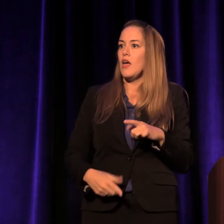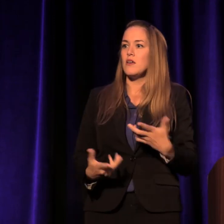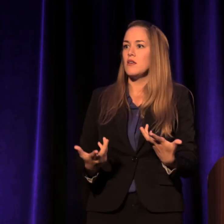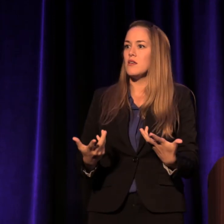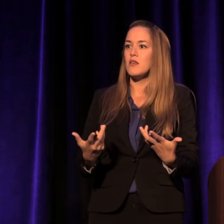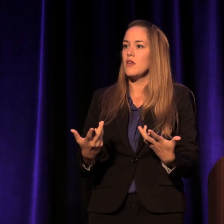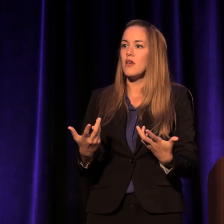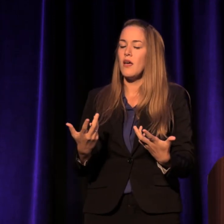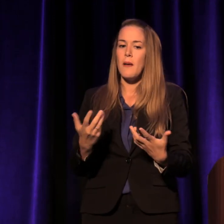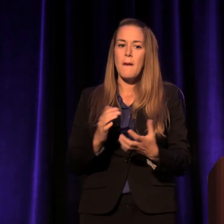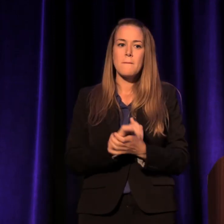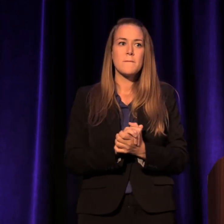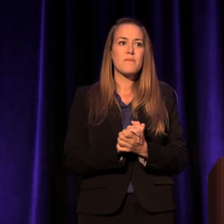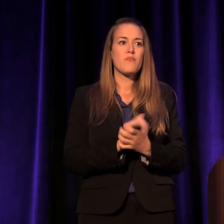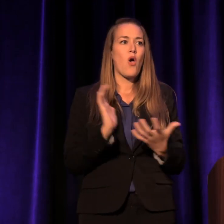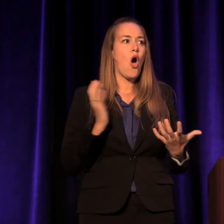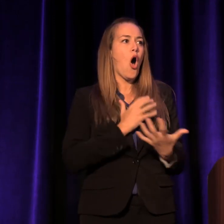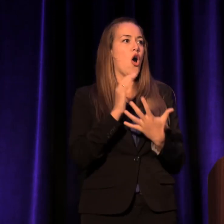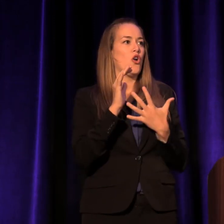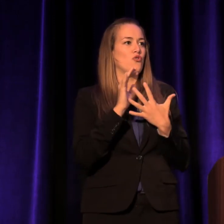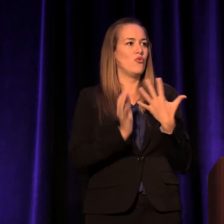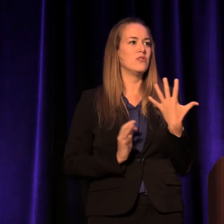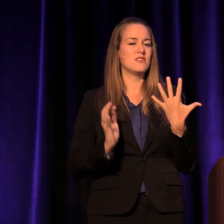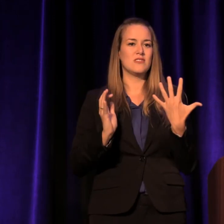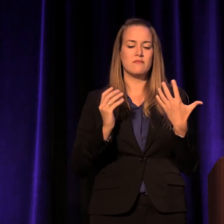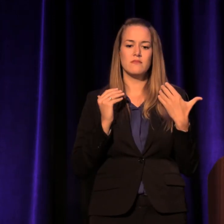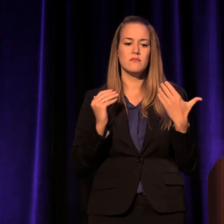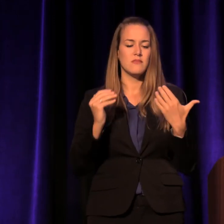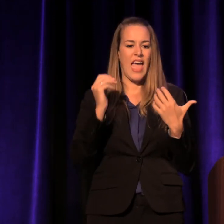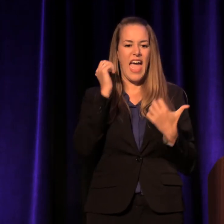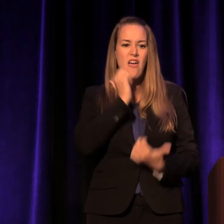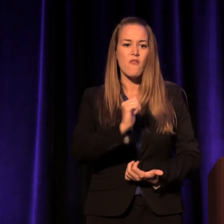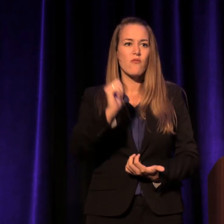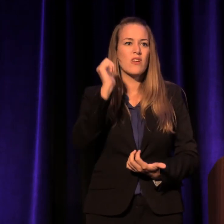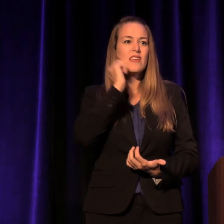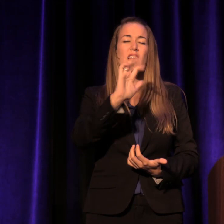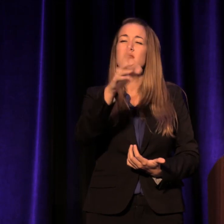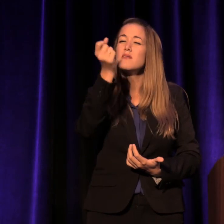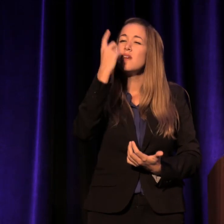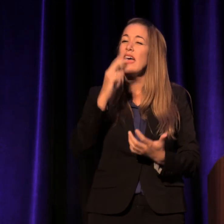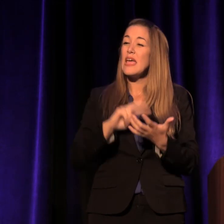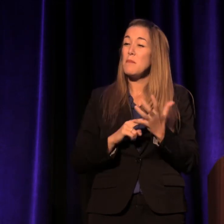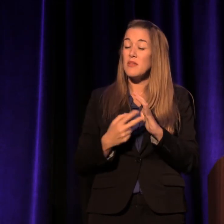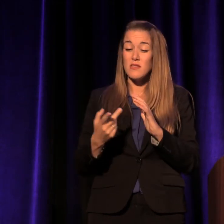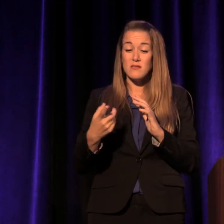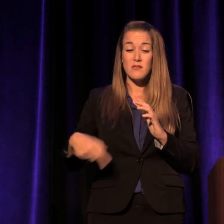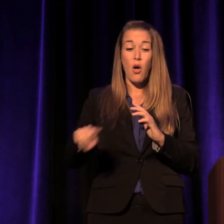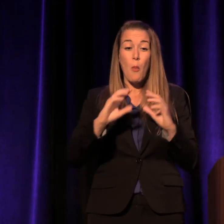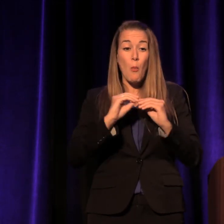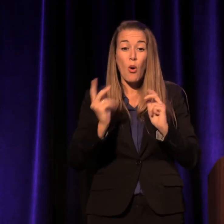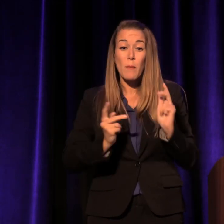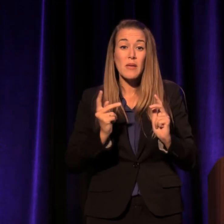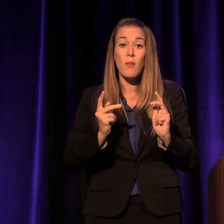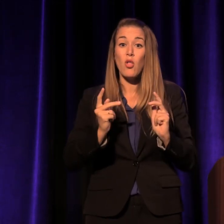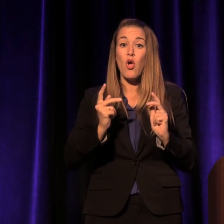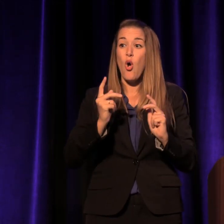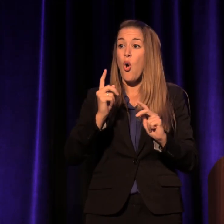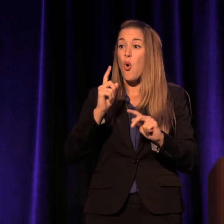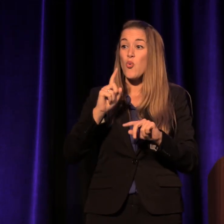The choices we're making every day of our lives will mean that more people who can't make it emerge.